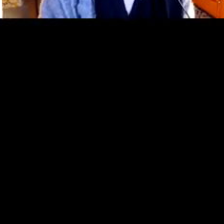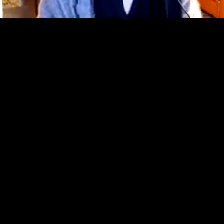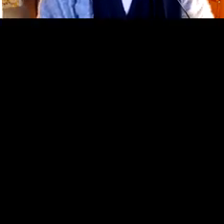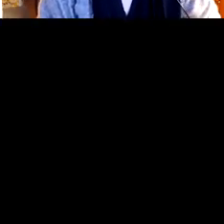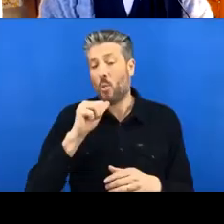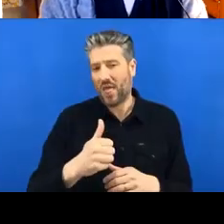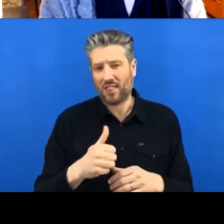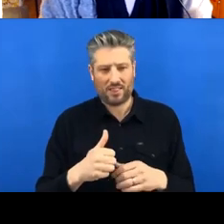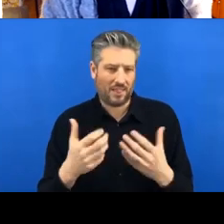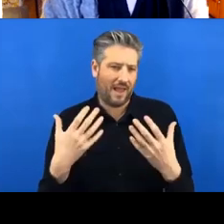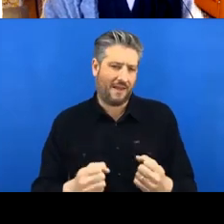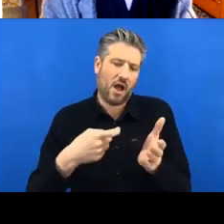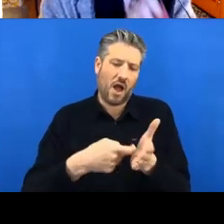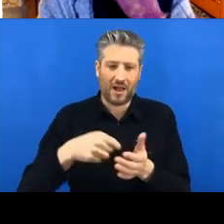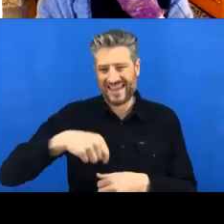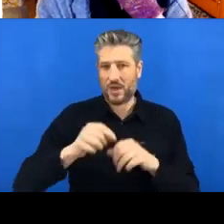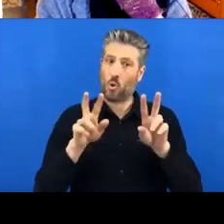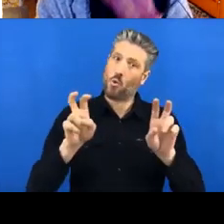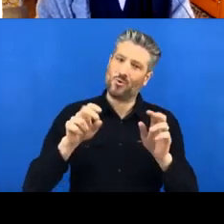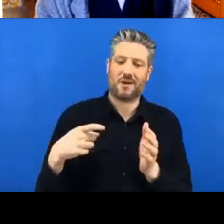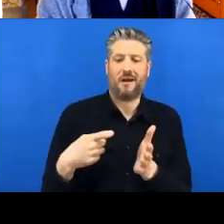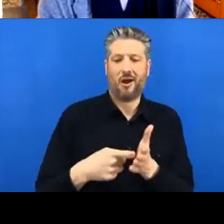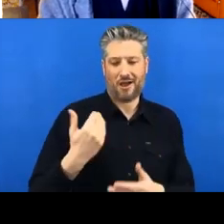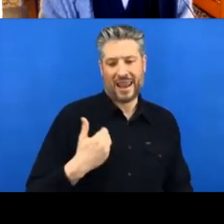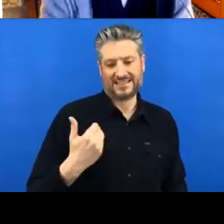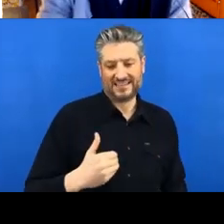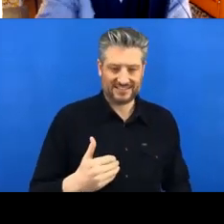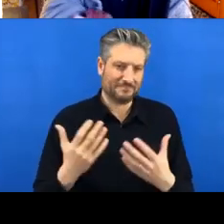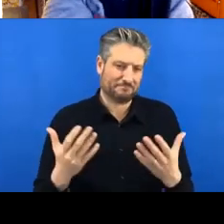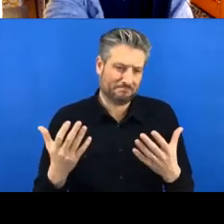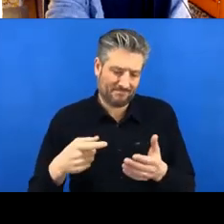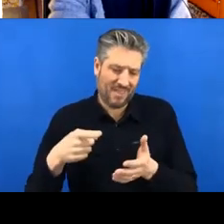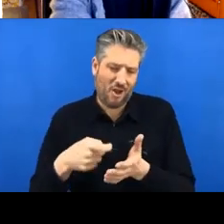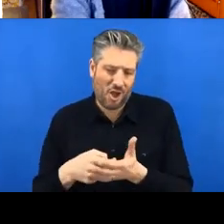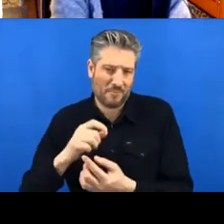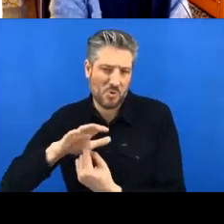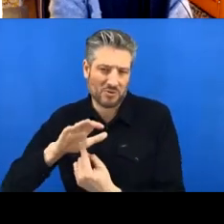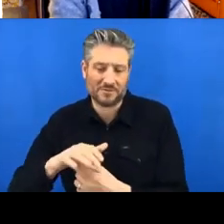And in the event description, I talked about doing a bit of preparation, so hopefully you read that and saw that,